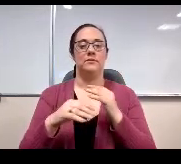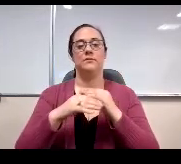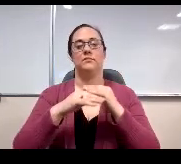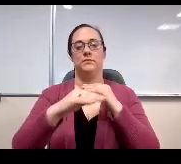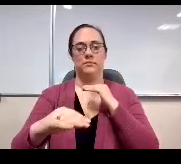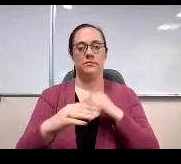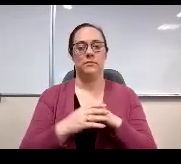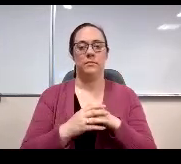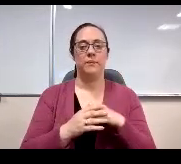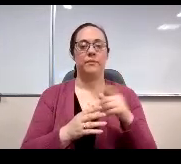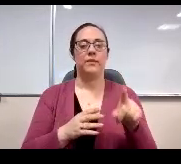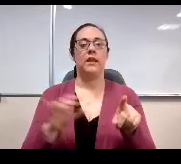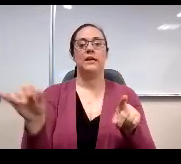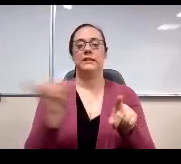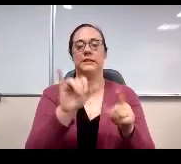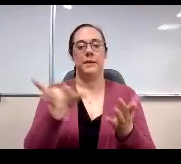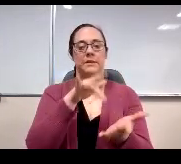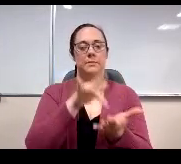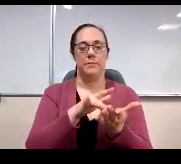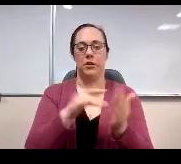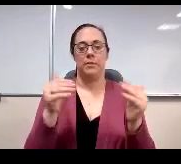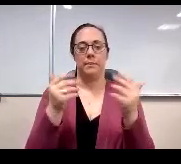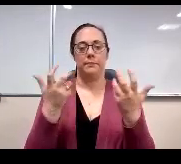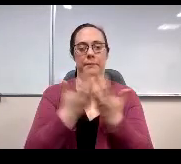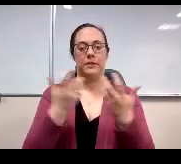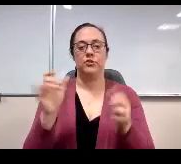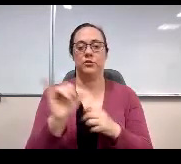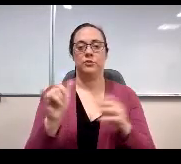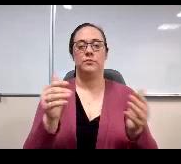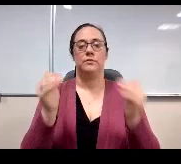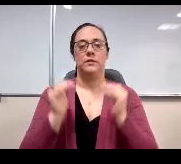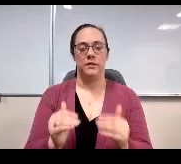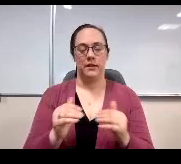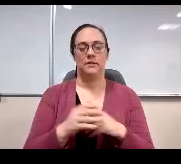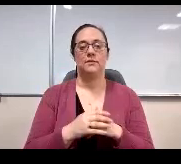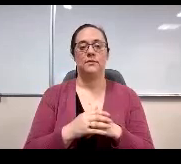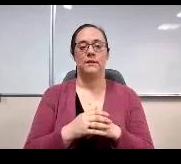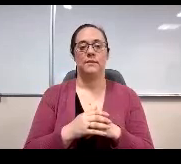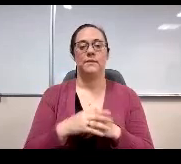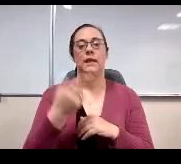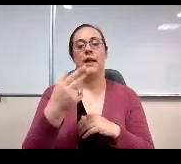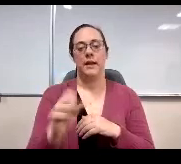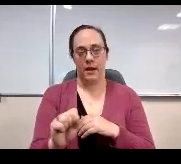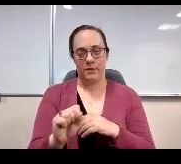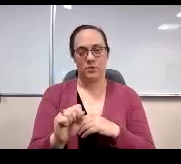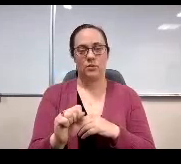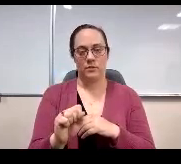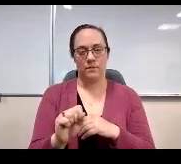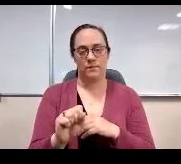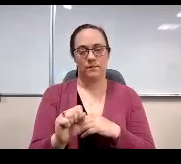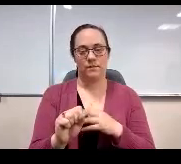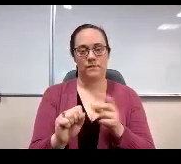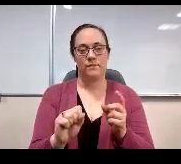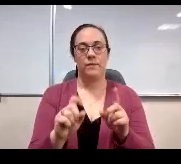This does the middle level. Next line please. In high school, you'll note the total agreement among